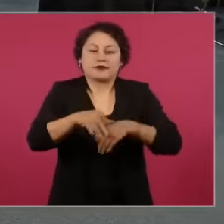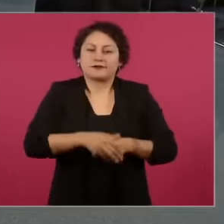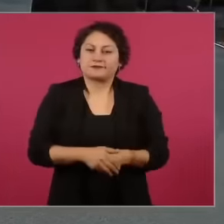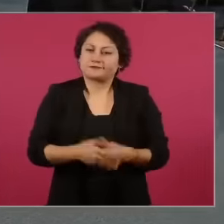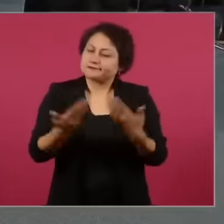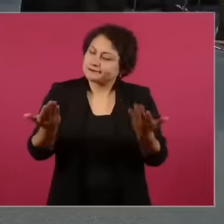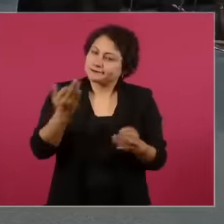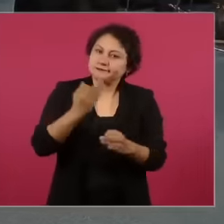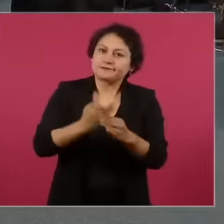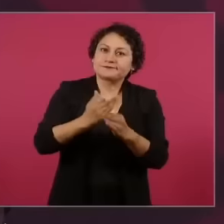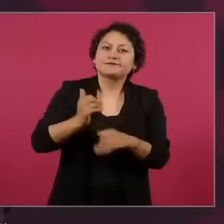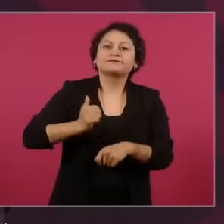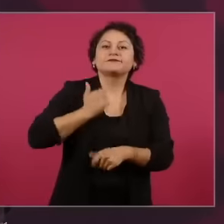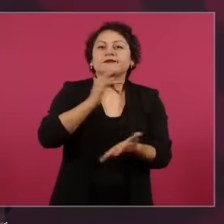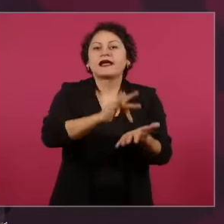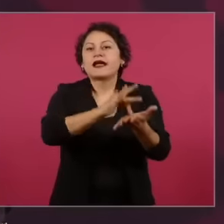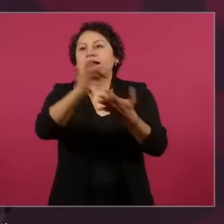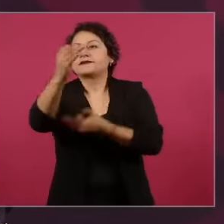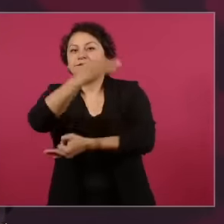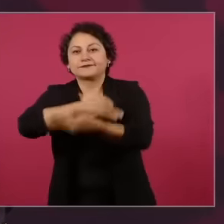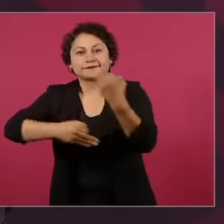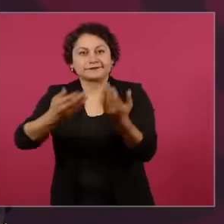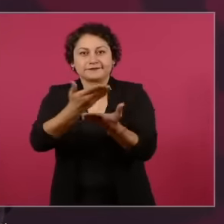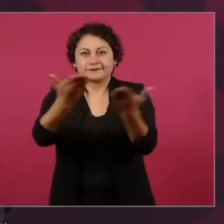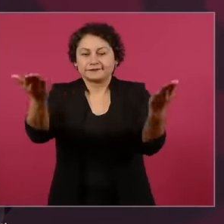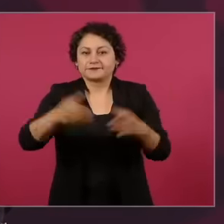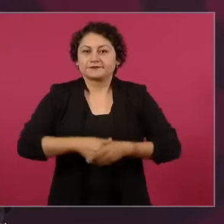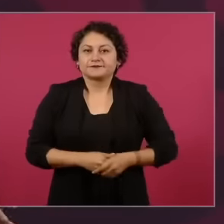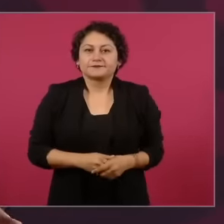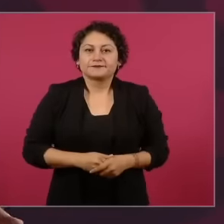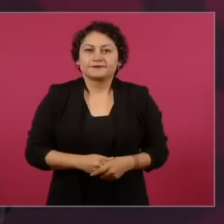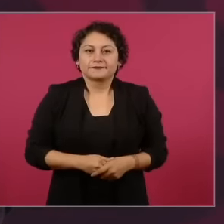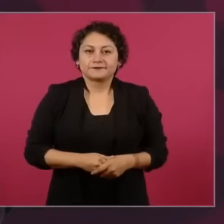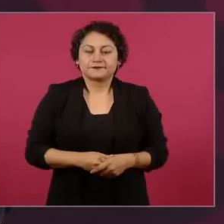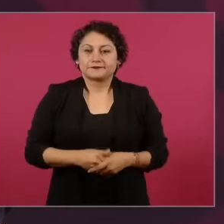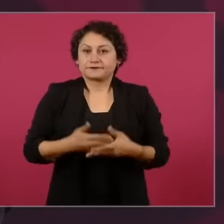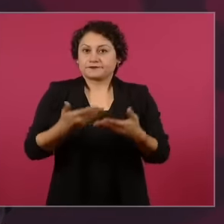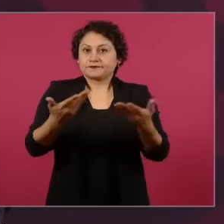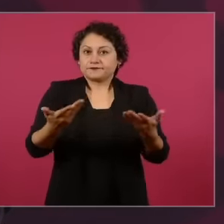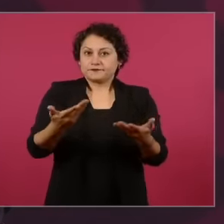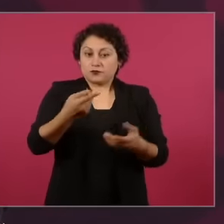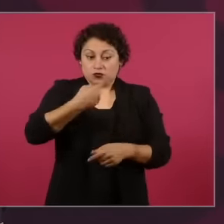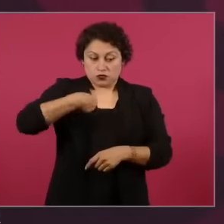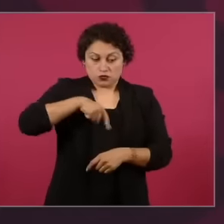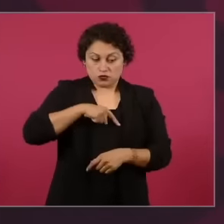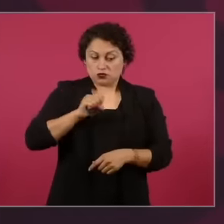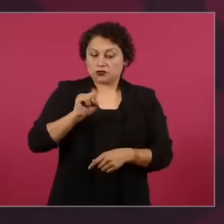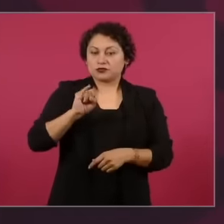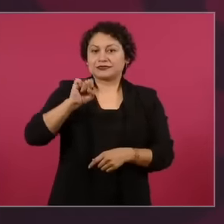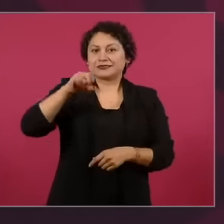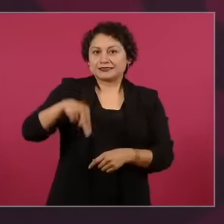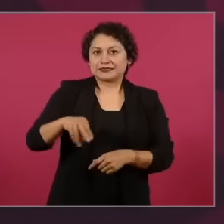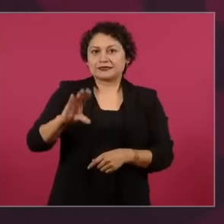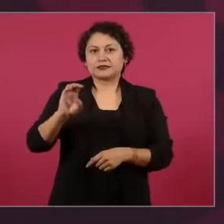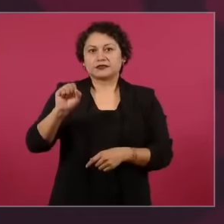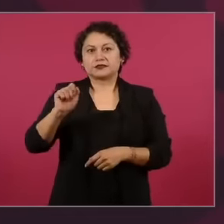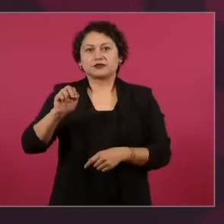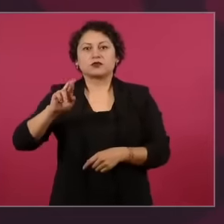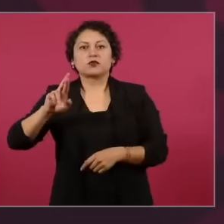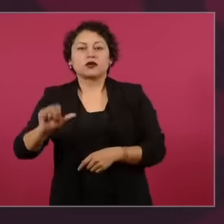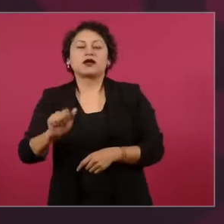we are proud to have been the first independent media in Uncensored in having been